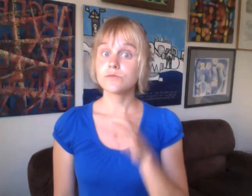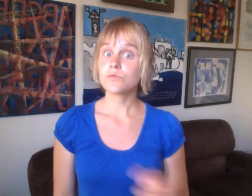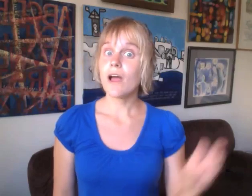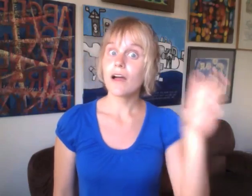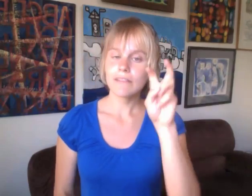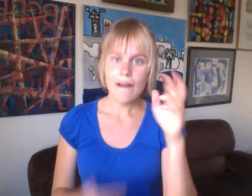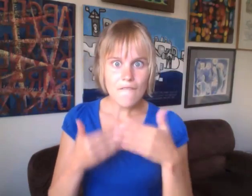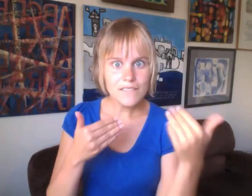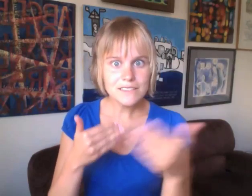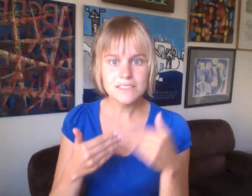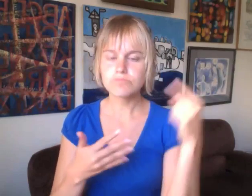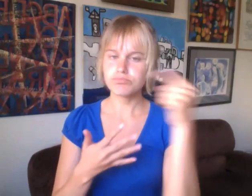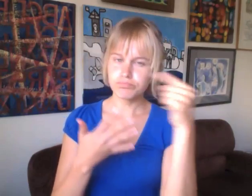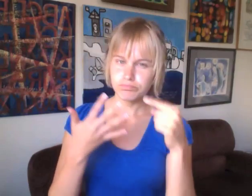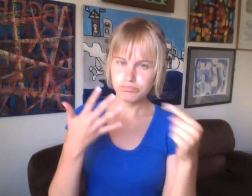Traveling was much more convenient with dreadlocks, among many other reasons.